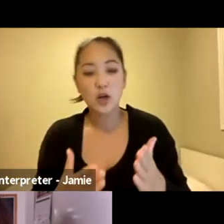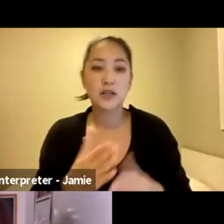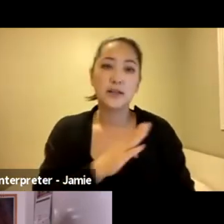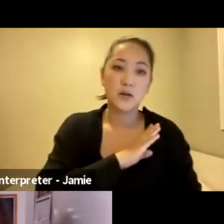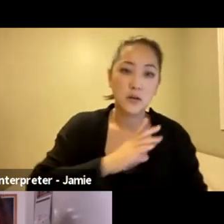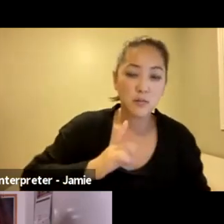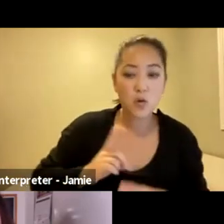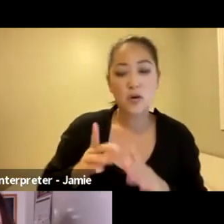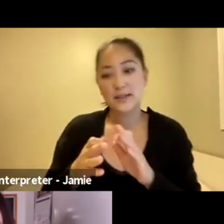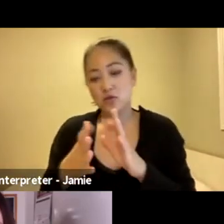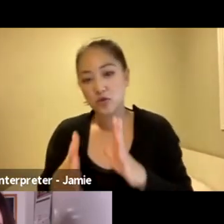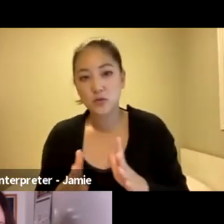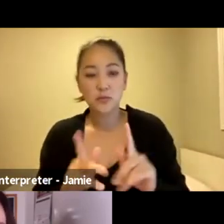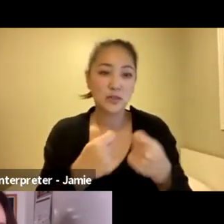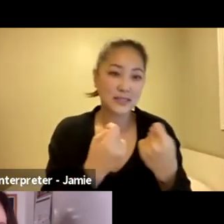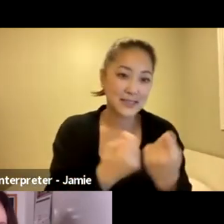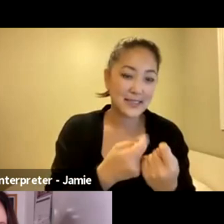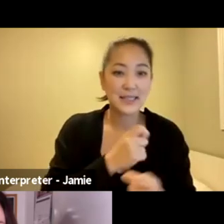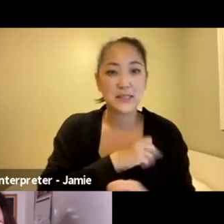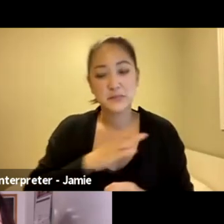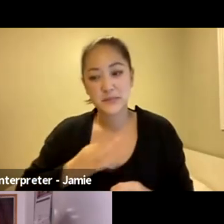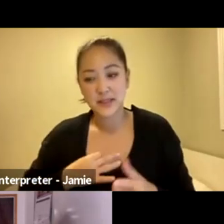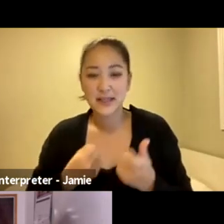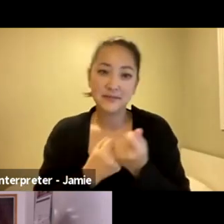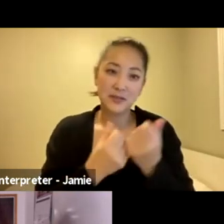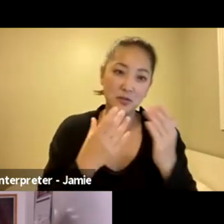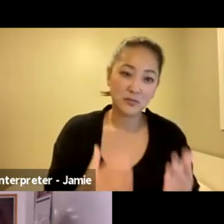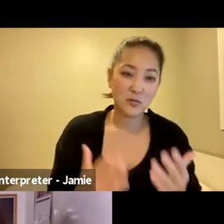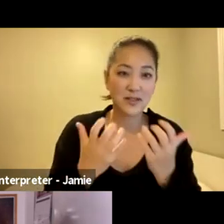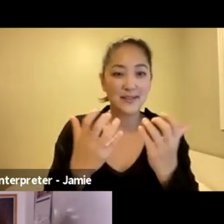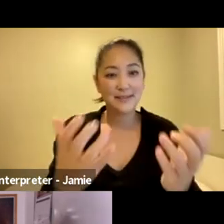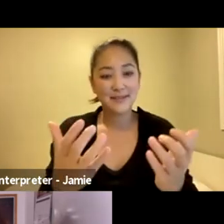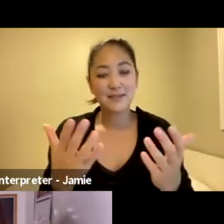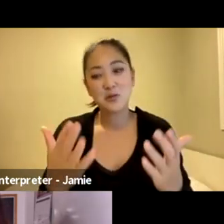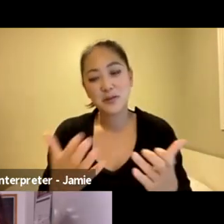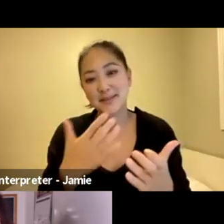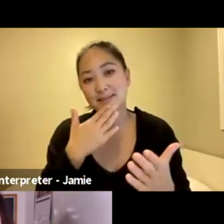interpreters, supporters, friends, and audiences, we are now saying our farewell. So many thanks,